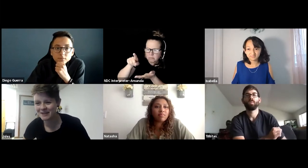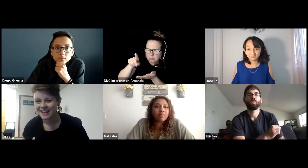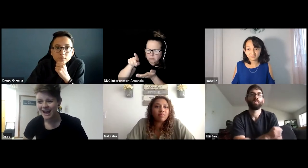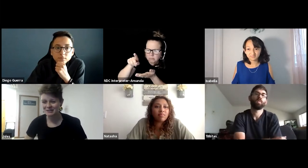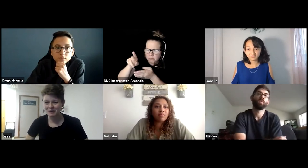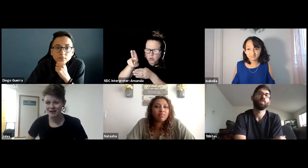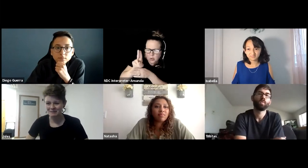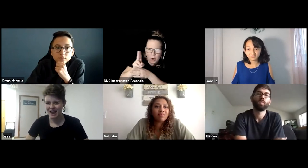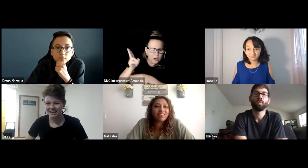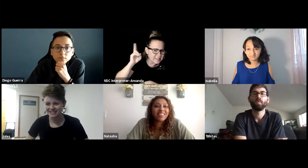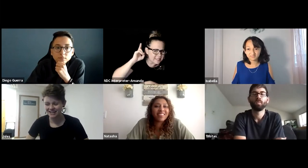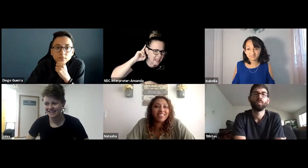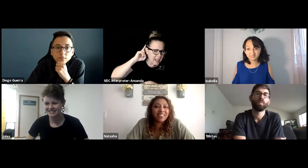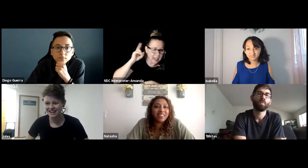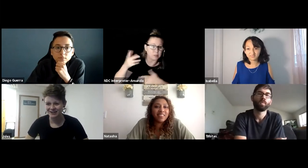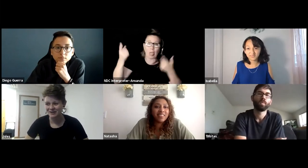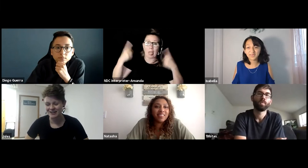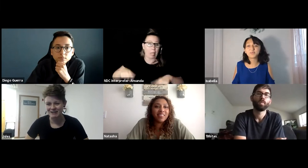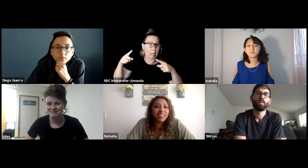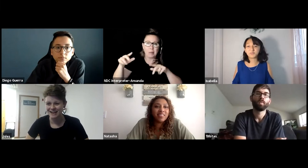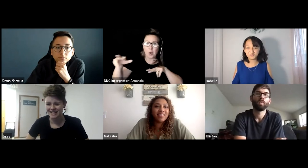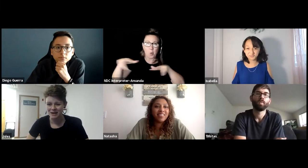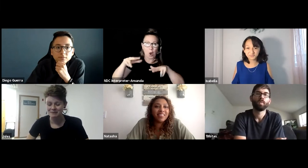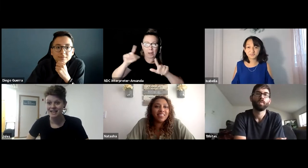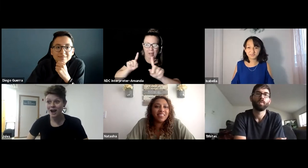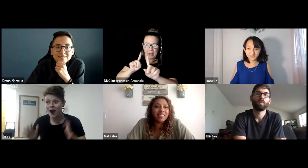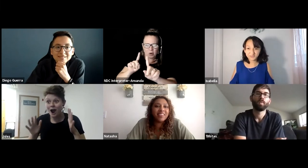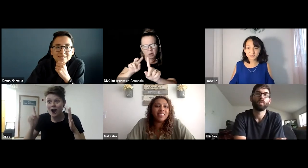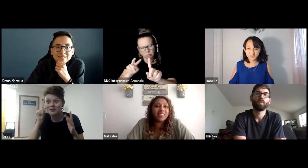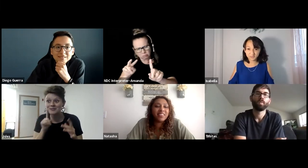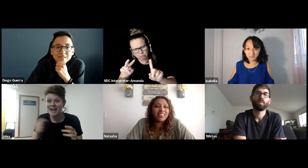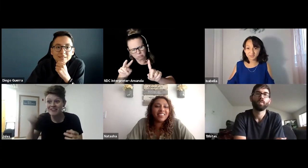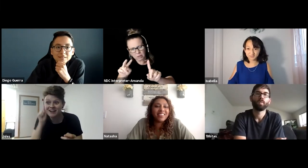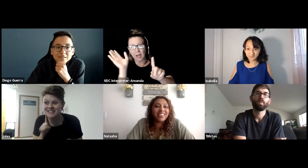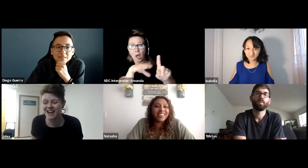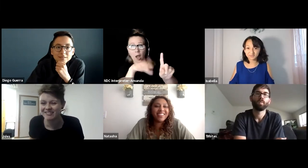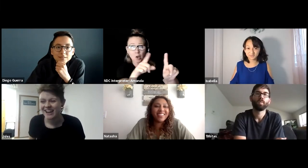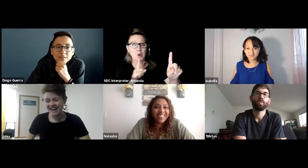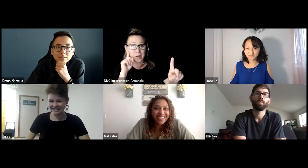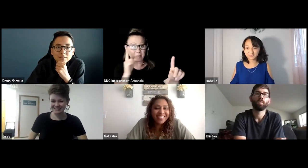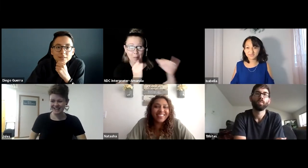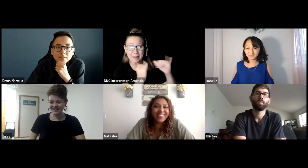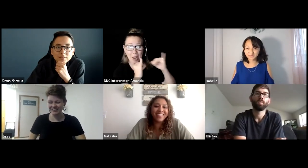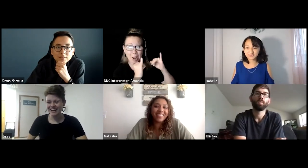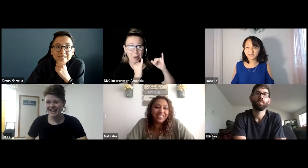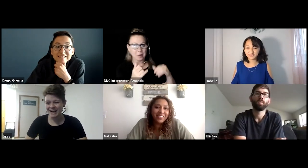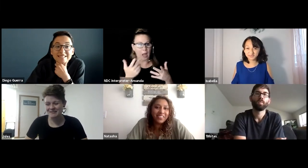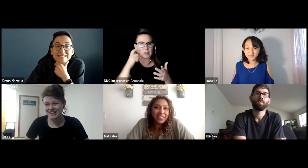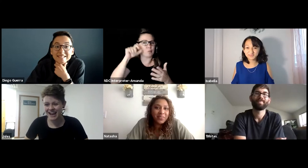I was walking behind her and I saw her cochlear implant. And I was like, "Agh! Are you deaf? I'm deaf!"